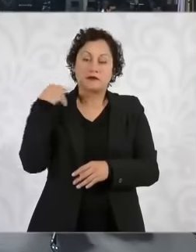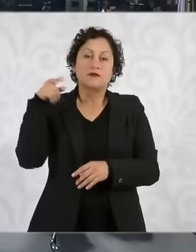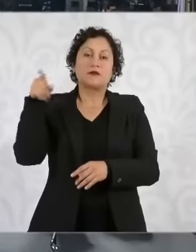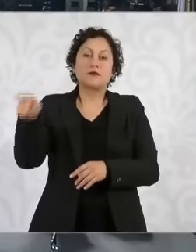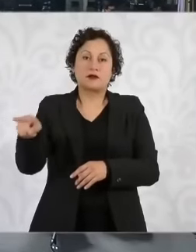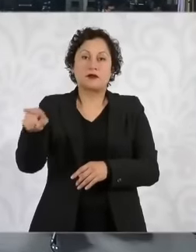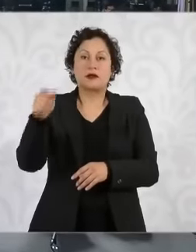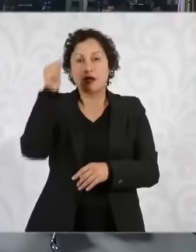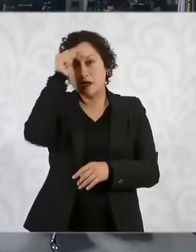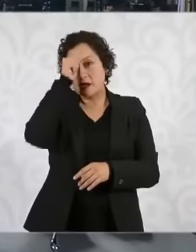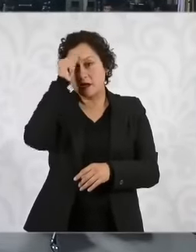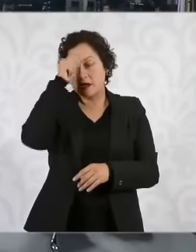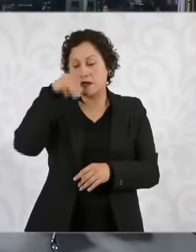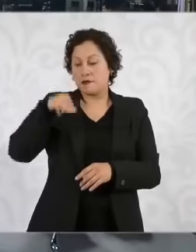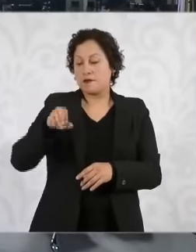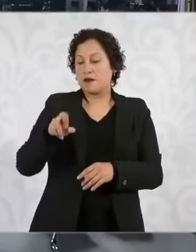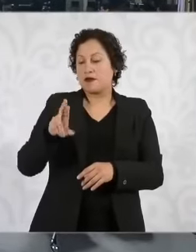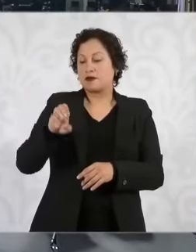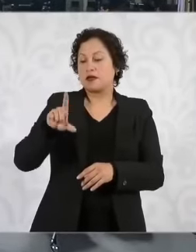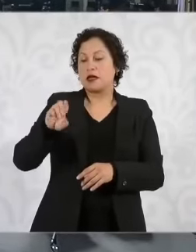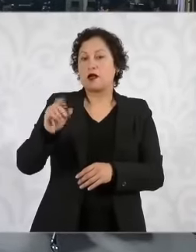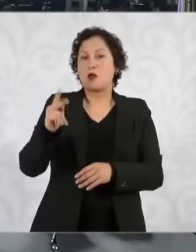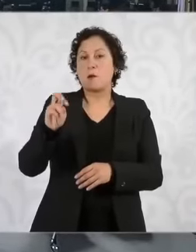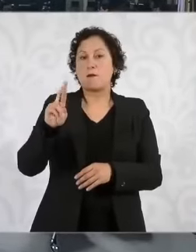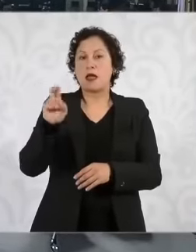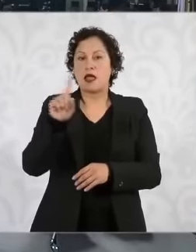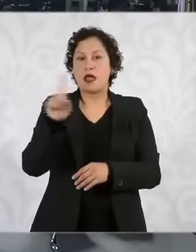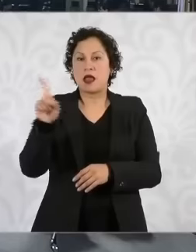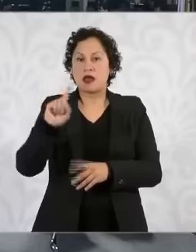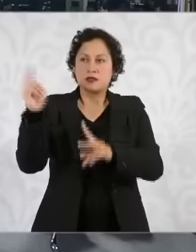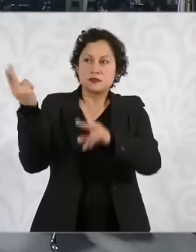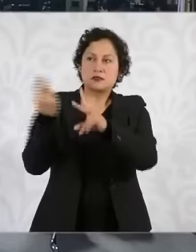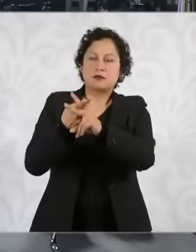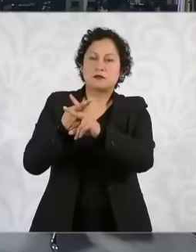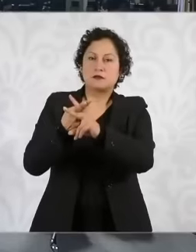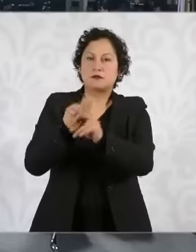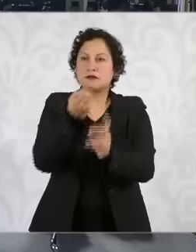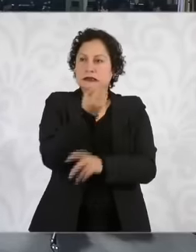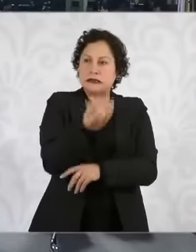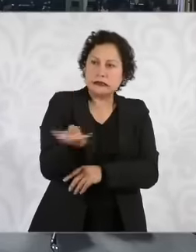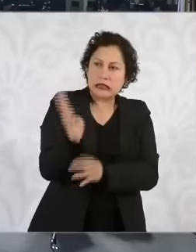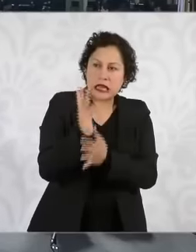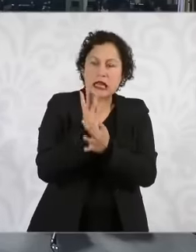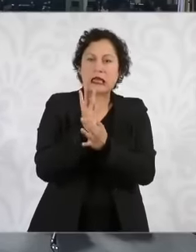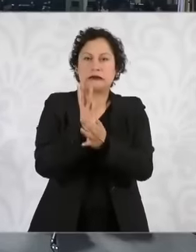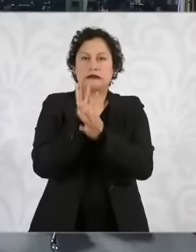Pérez eh There has been an idea from experts that